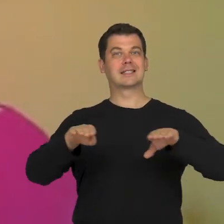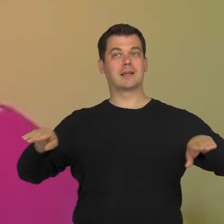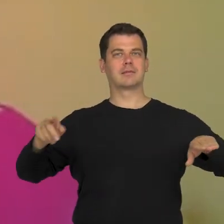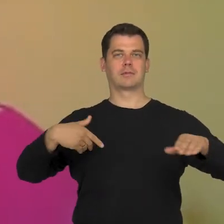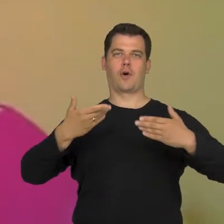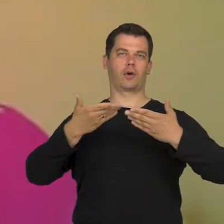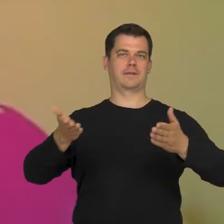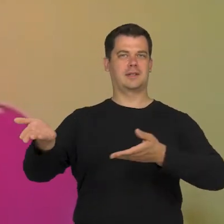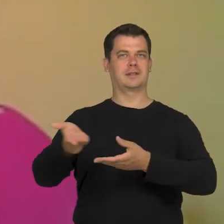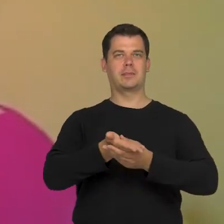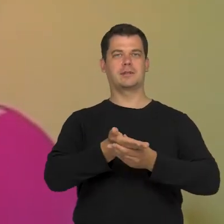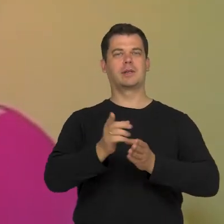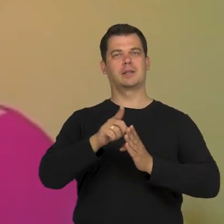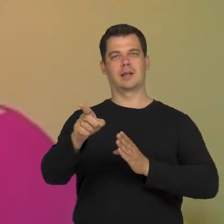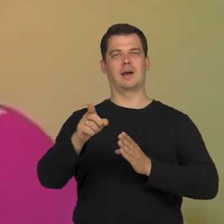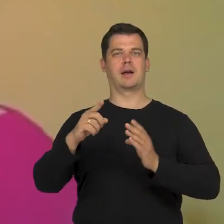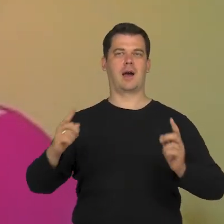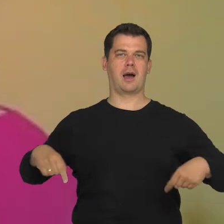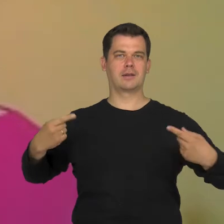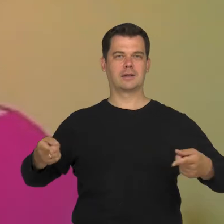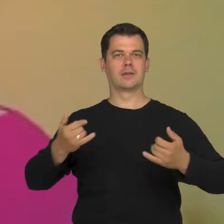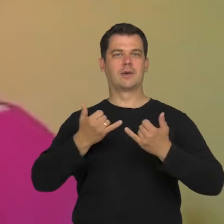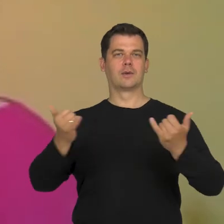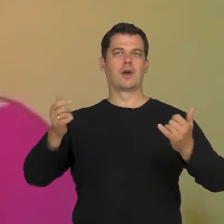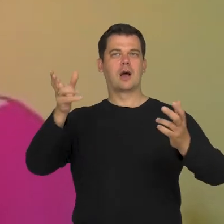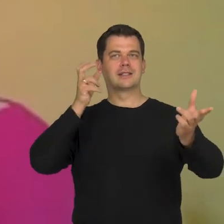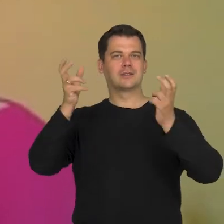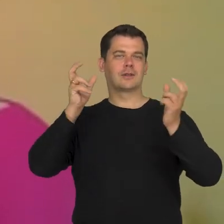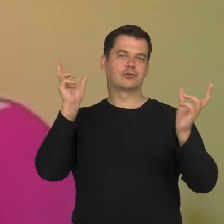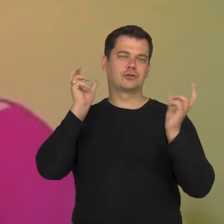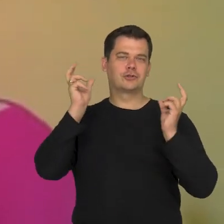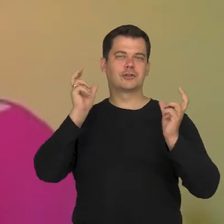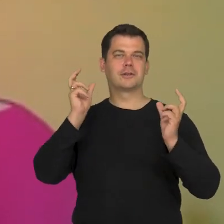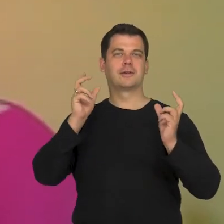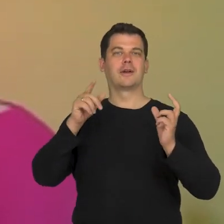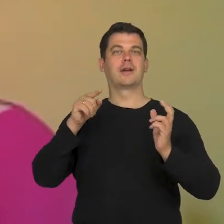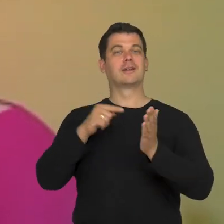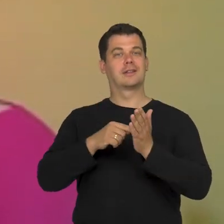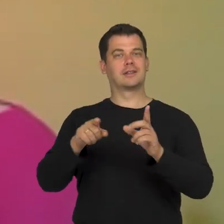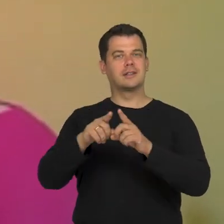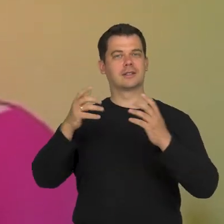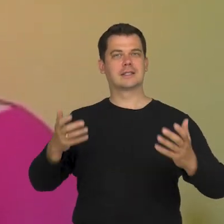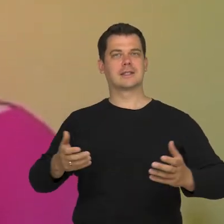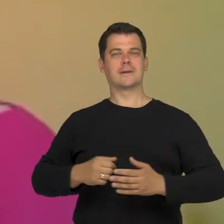for people with alternate mobility and sensorial skills and just like Justyna said,